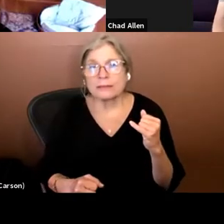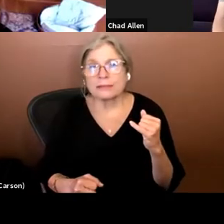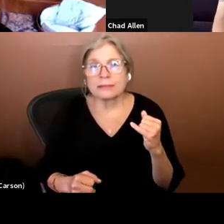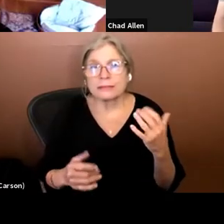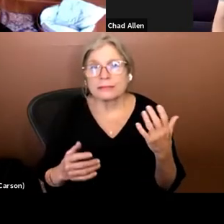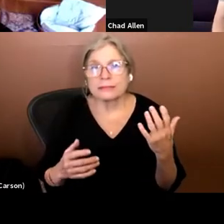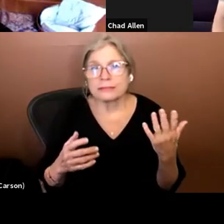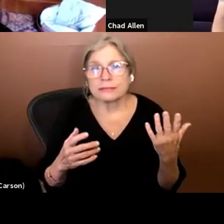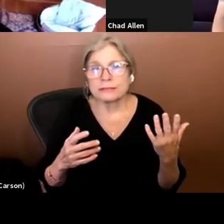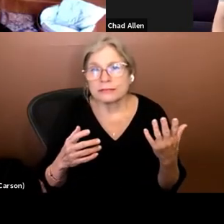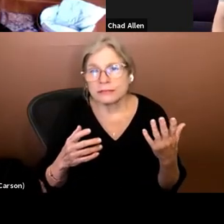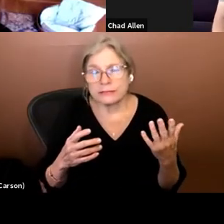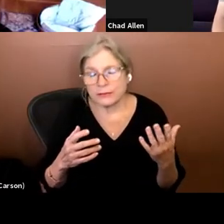diagnosis based on symptoms.